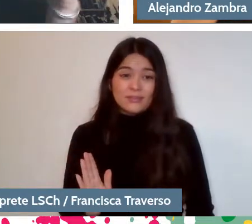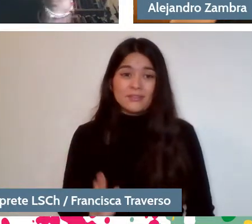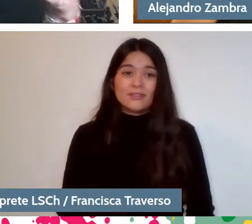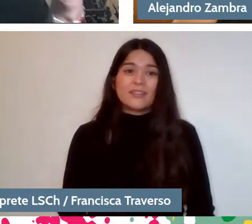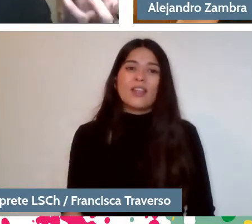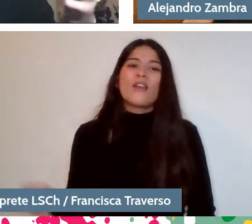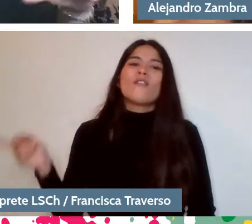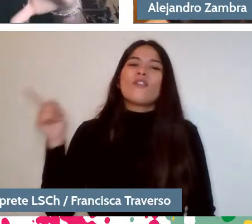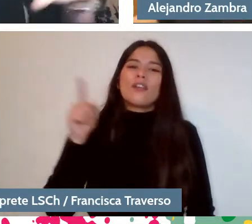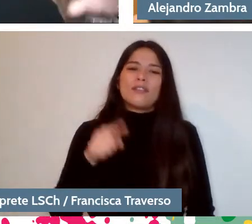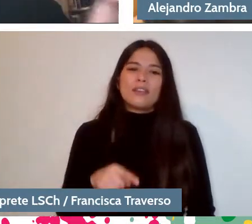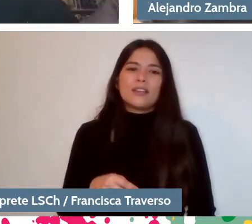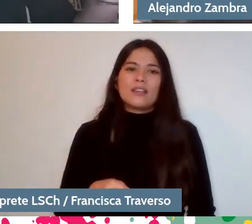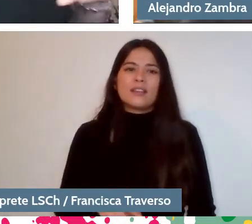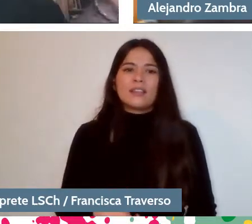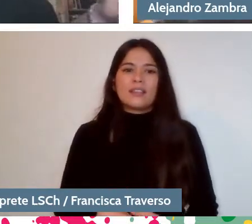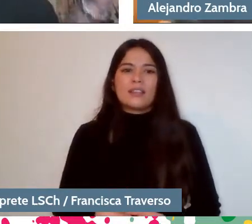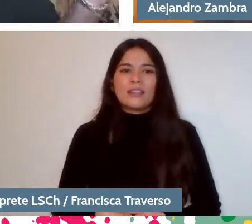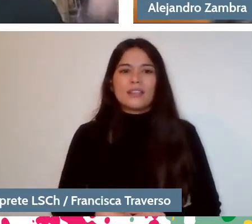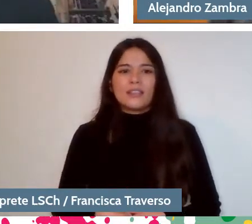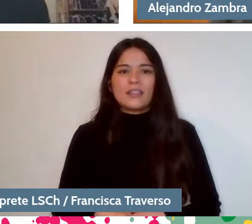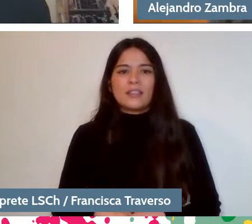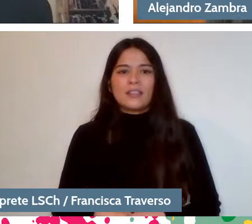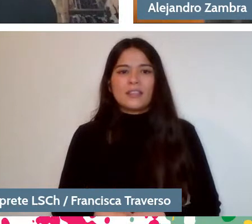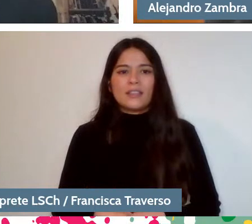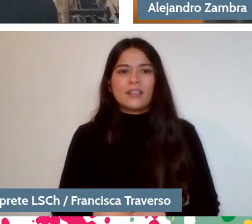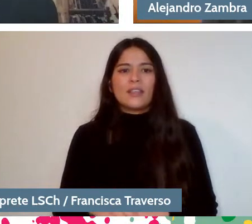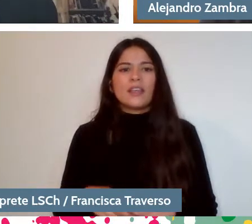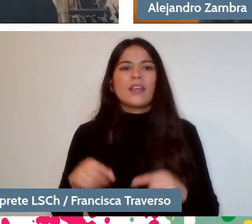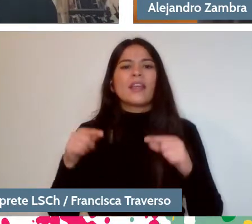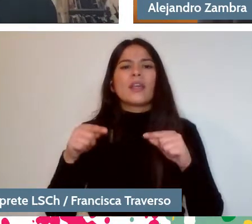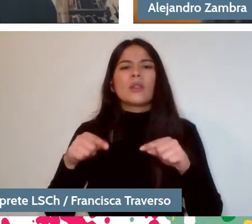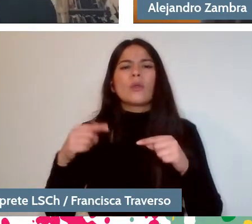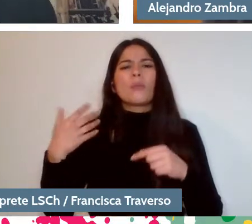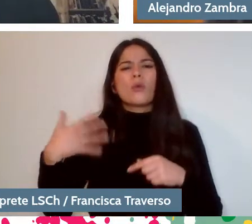Because besides you talk about points that you have mentioned in interviews and in others of your texts.